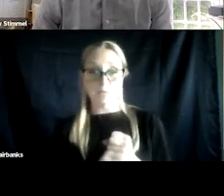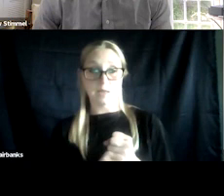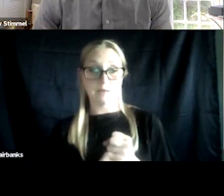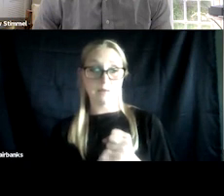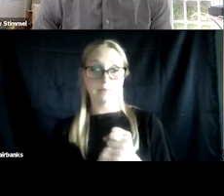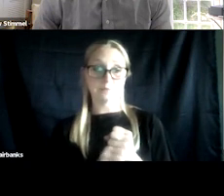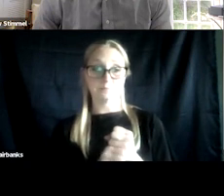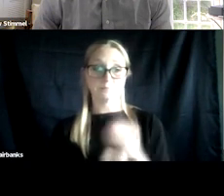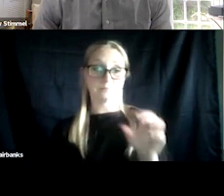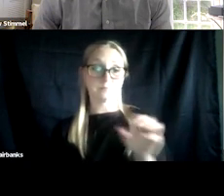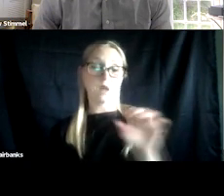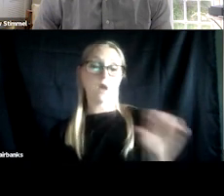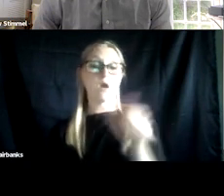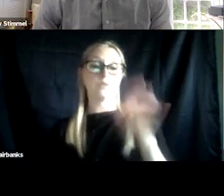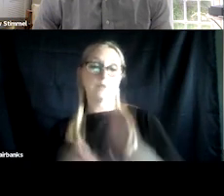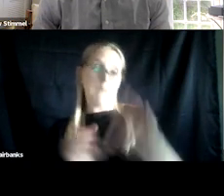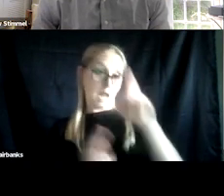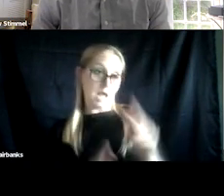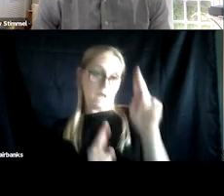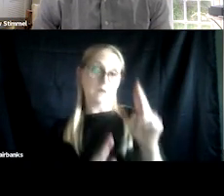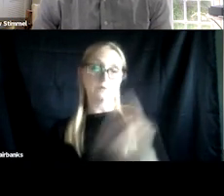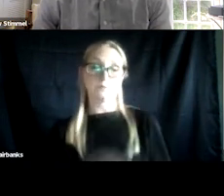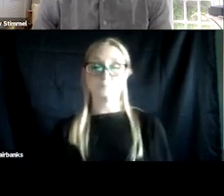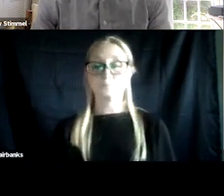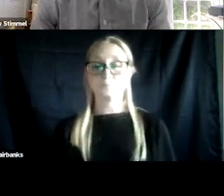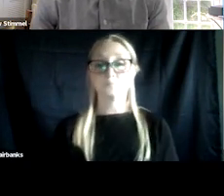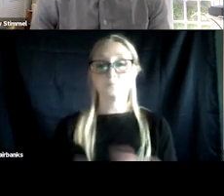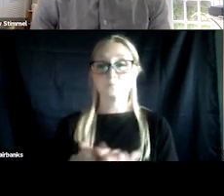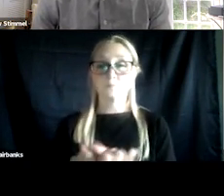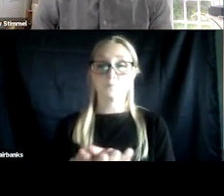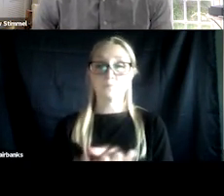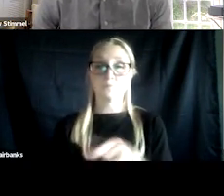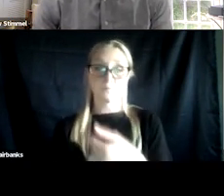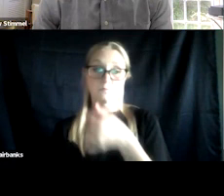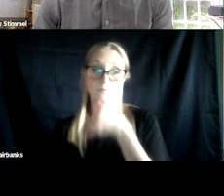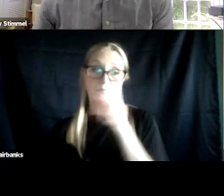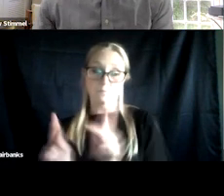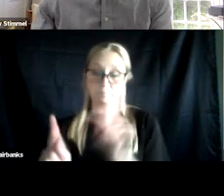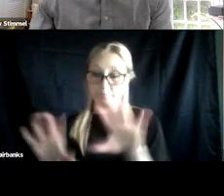with over a 100,000 LGBTQ plus veterans being discharged with that paper between 1945 and 2011,